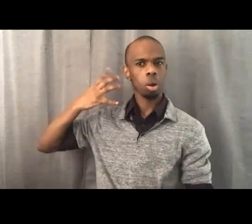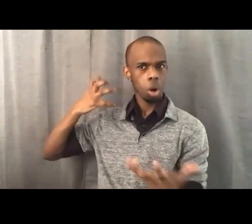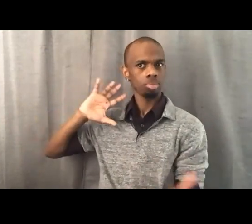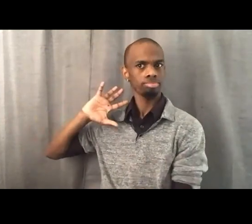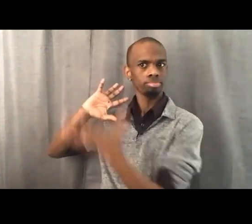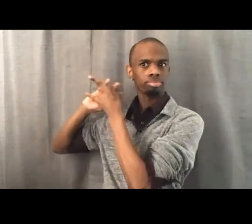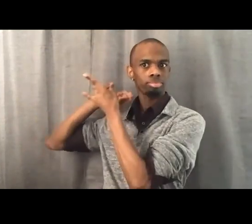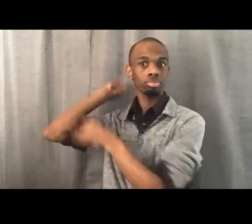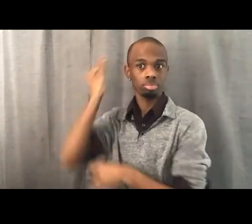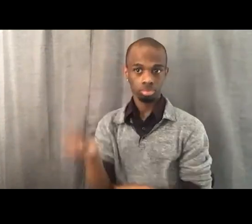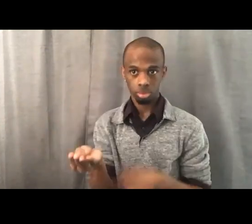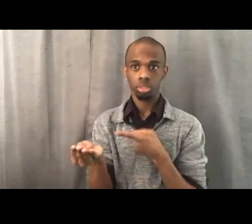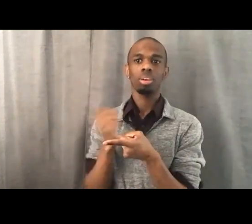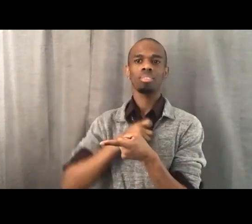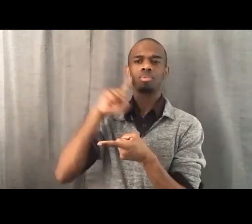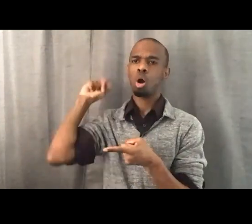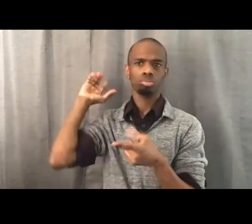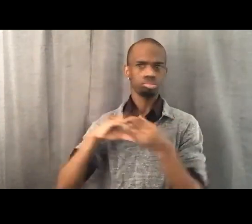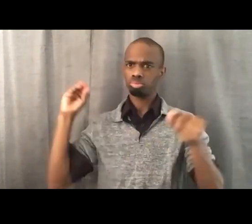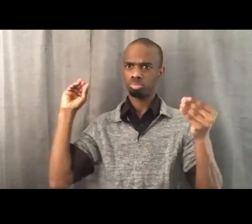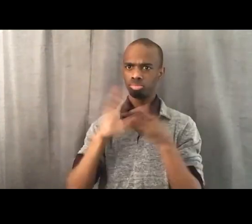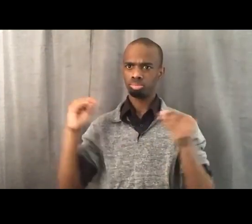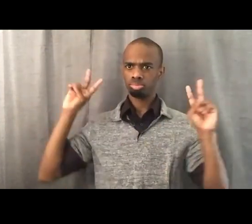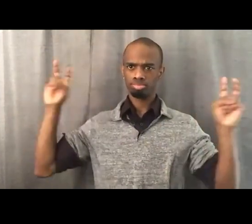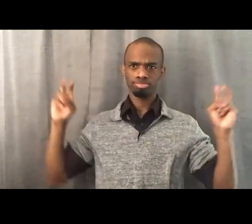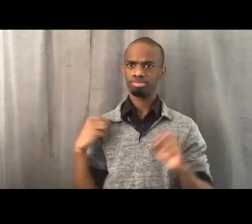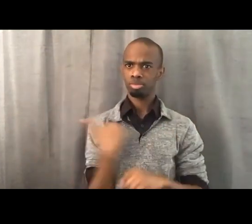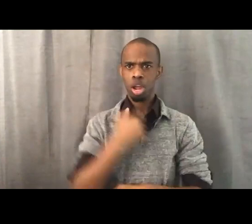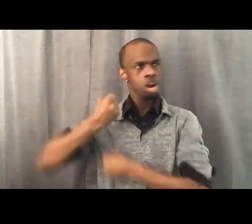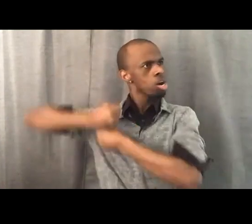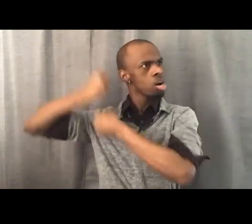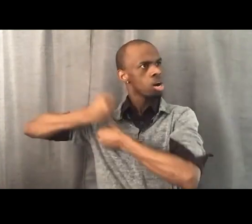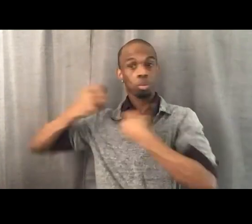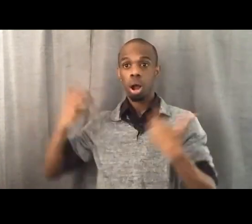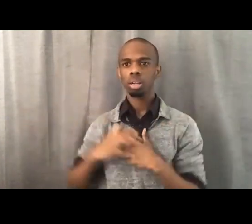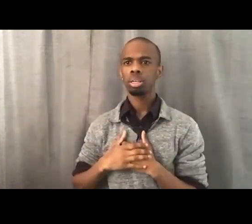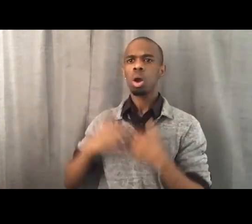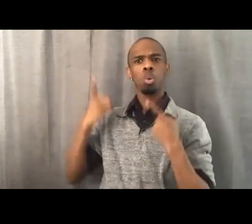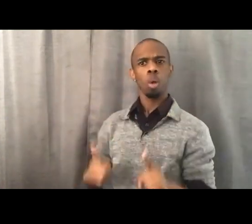in Black Lives Matter, that "When we fight, we win." And it feels really good to say that chant.